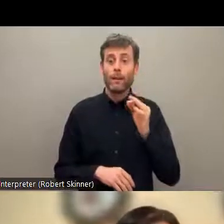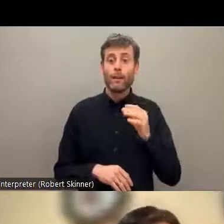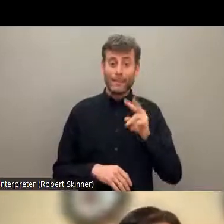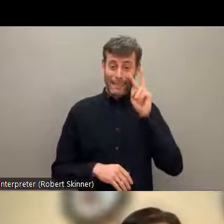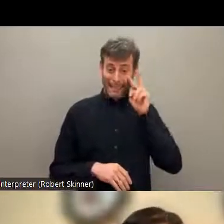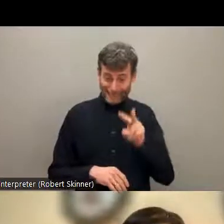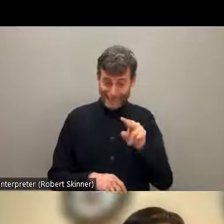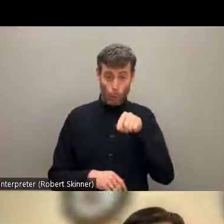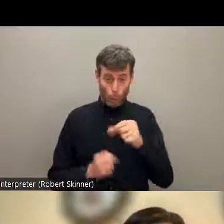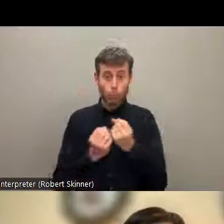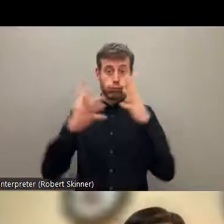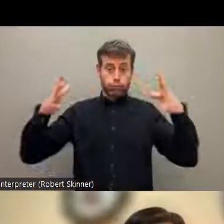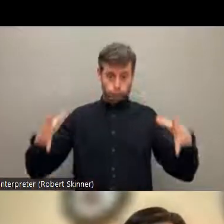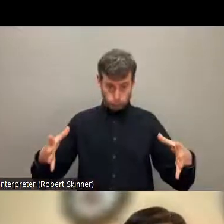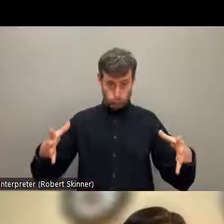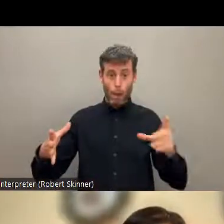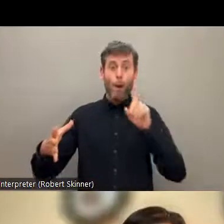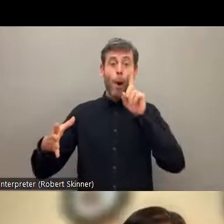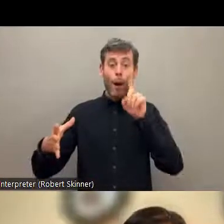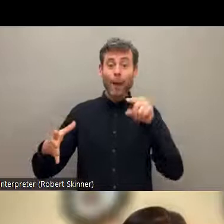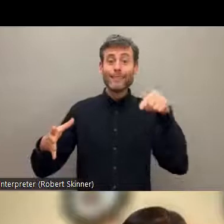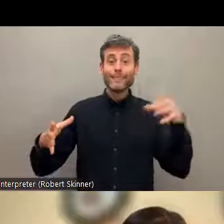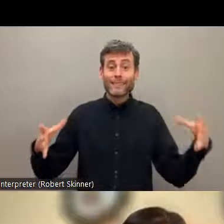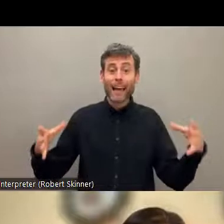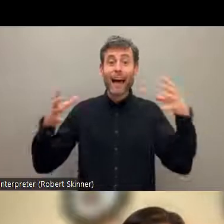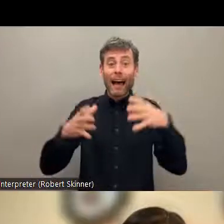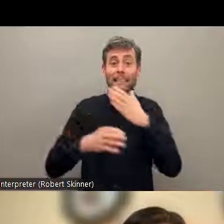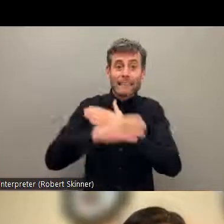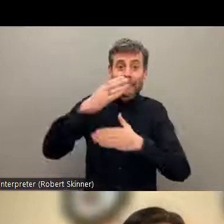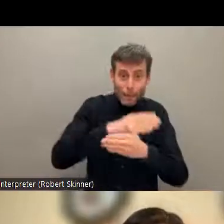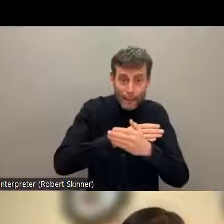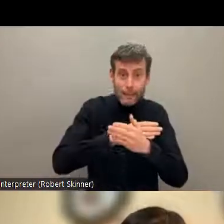why the multiple and intersectionalitying